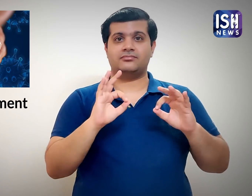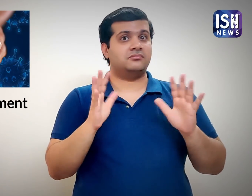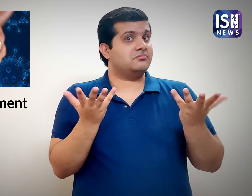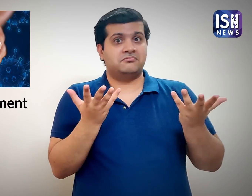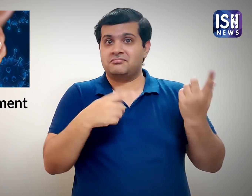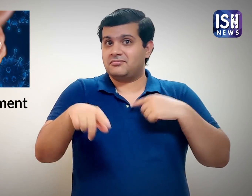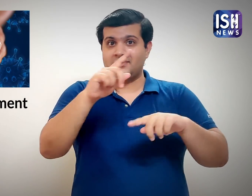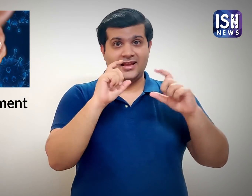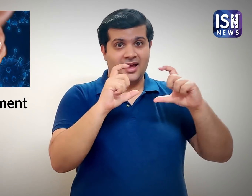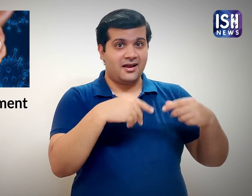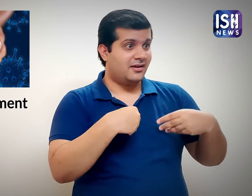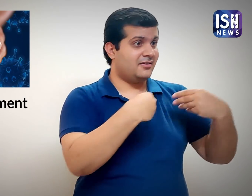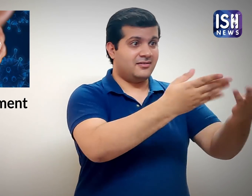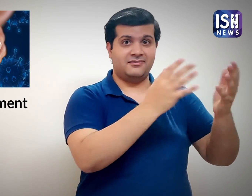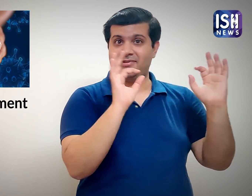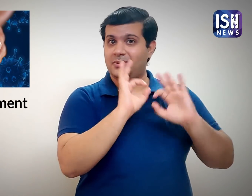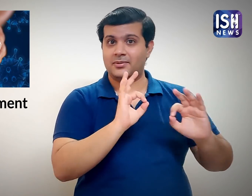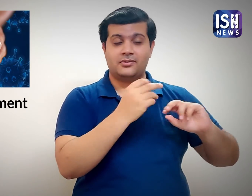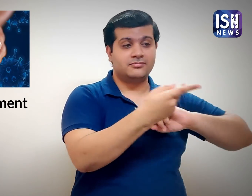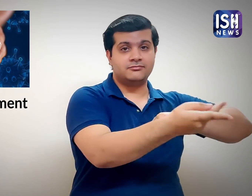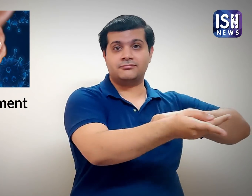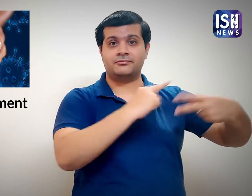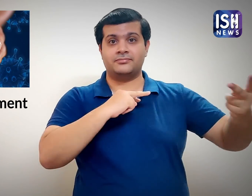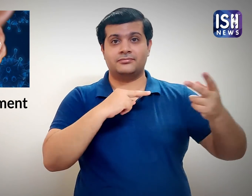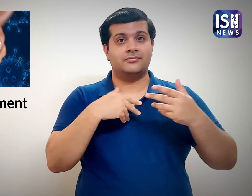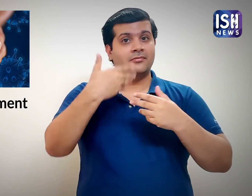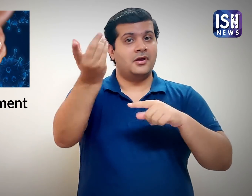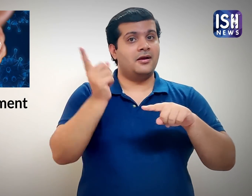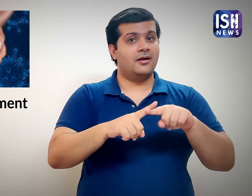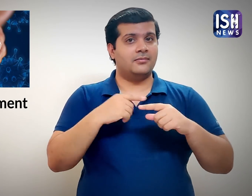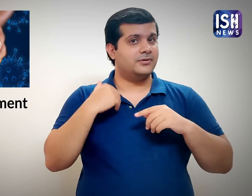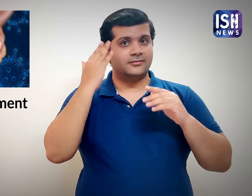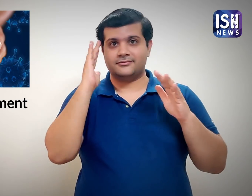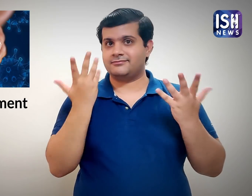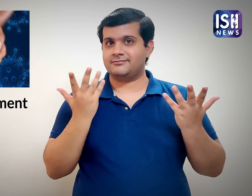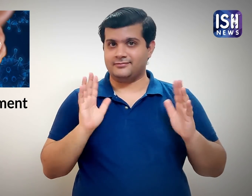If you do not, then there is no way of knowing what nature's response will be.